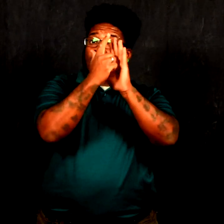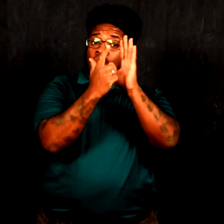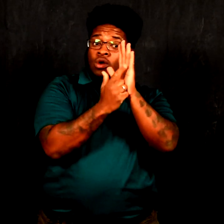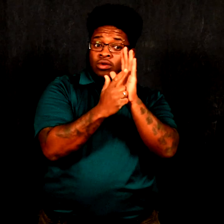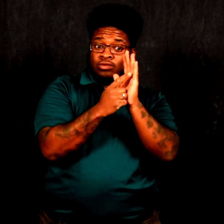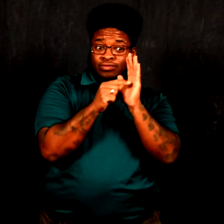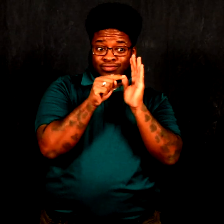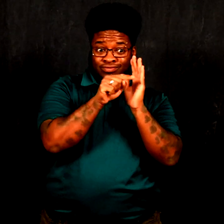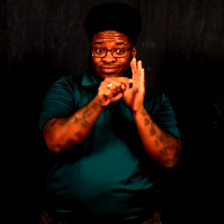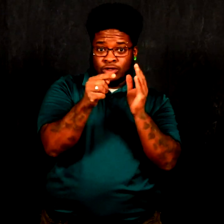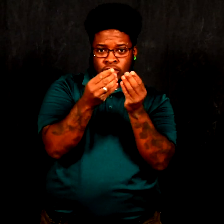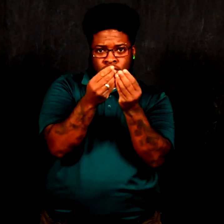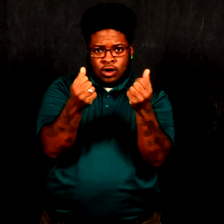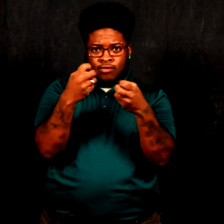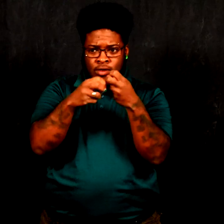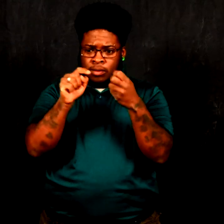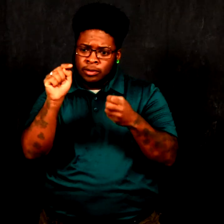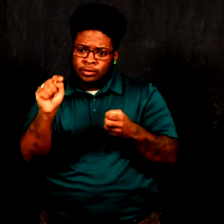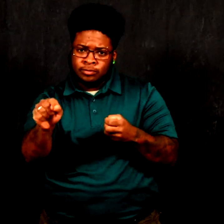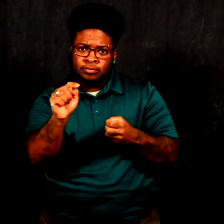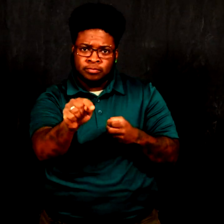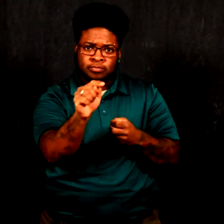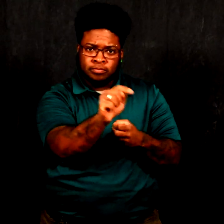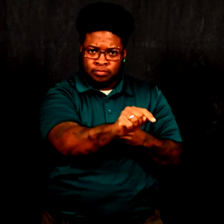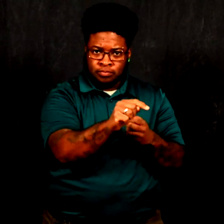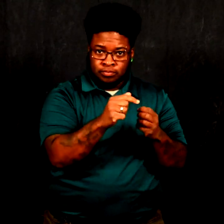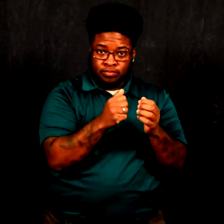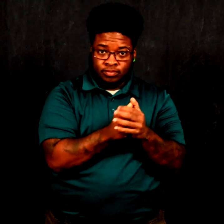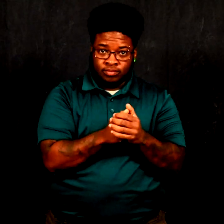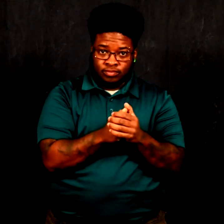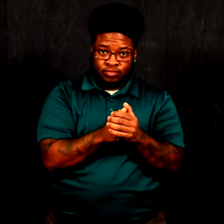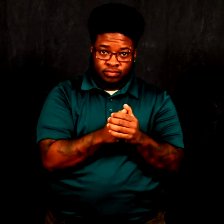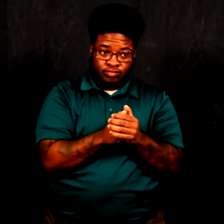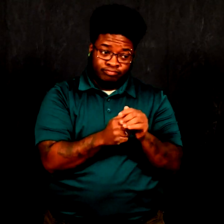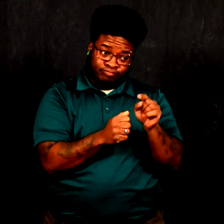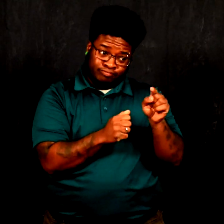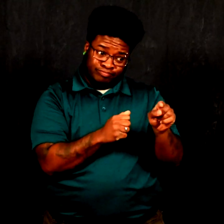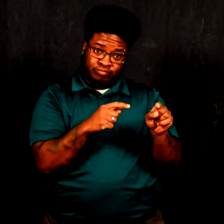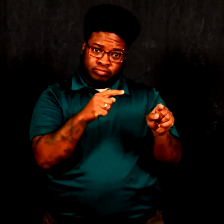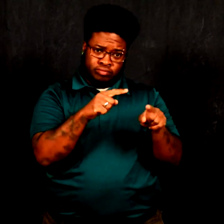The law solved several problems.